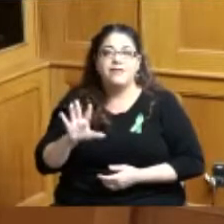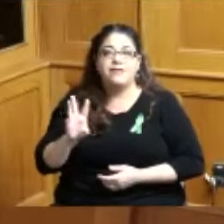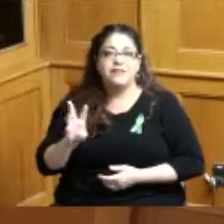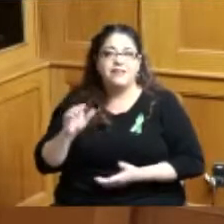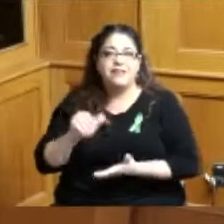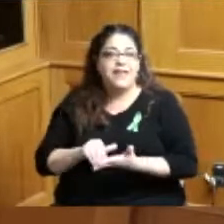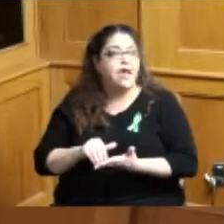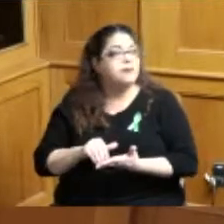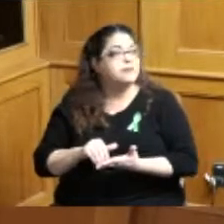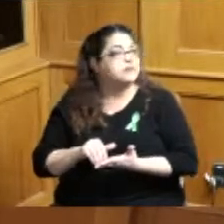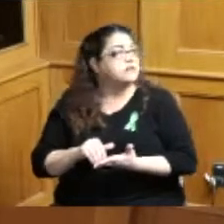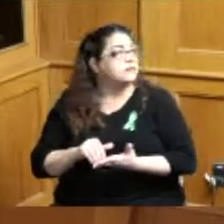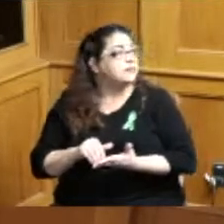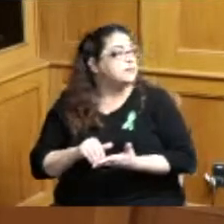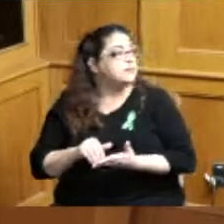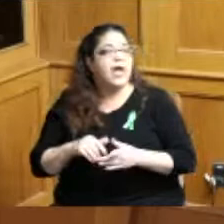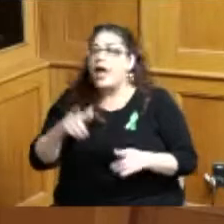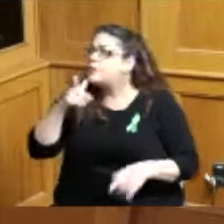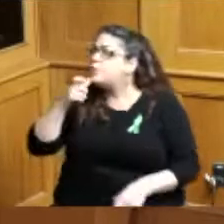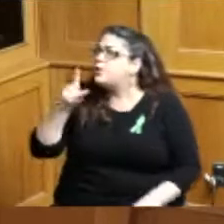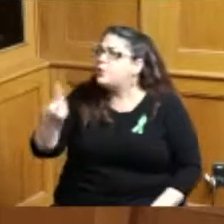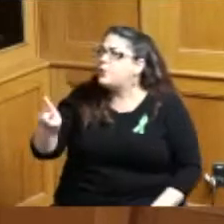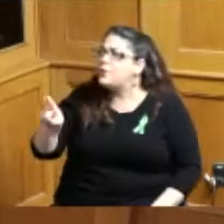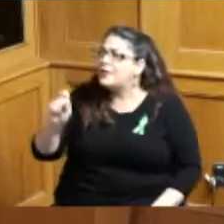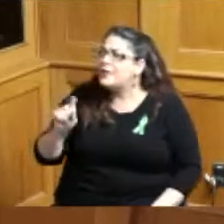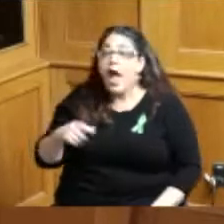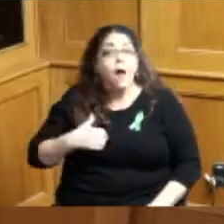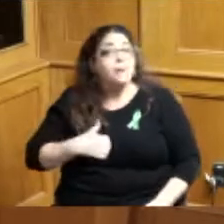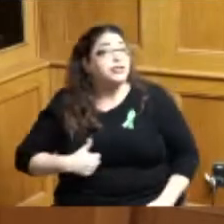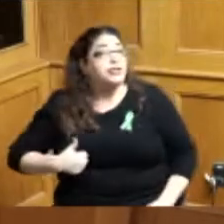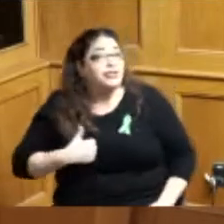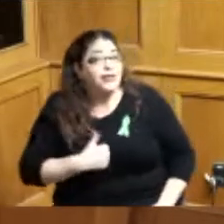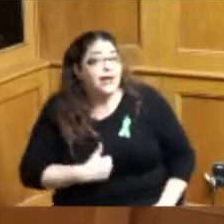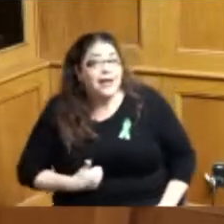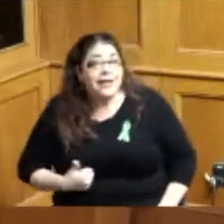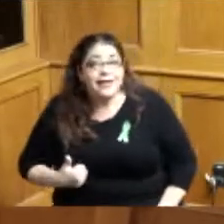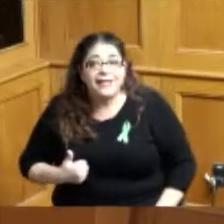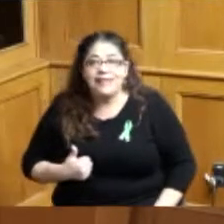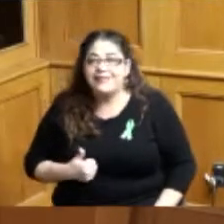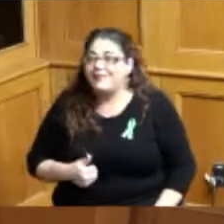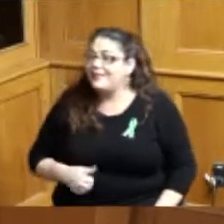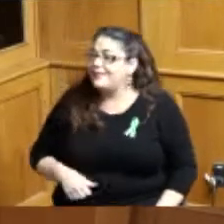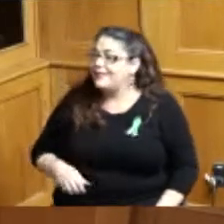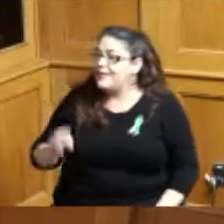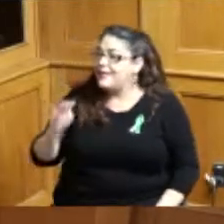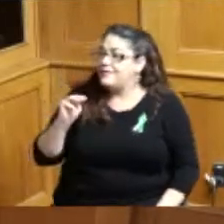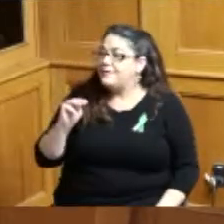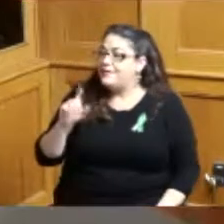that is distributed who are you I'm sorry I'm Lisa West oh yeah so well anybody in the audience knows